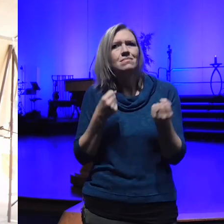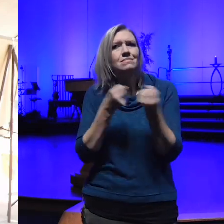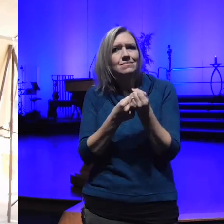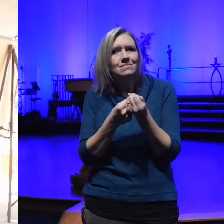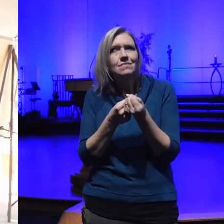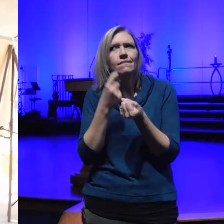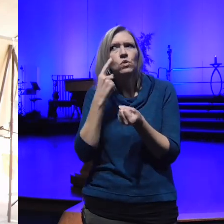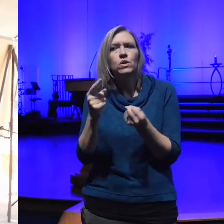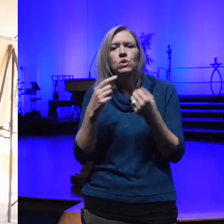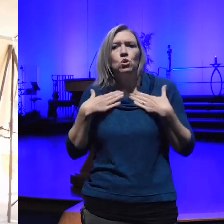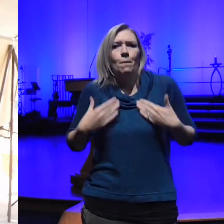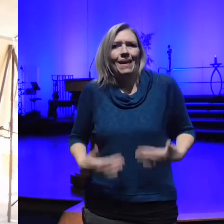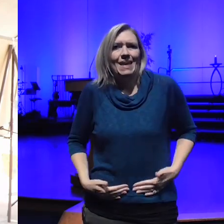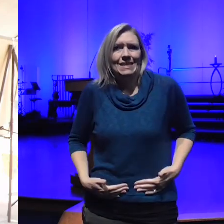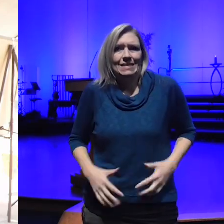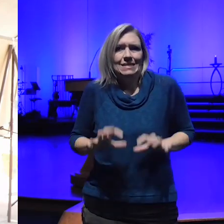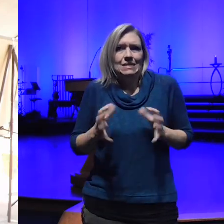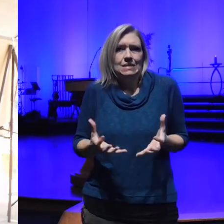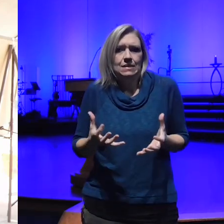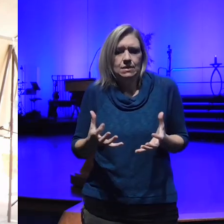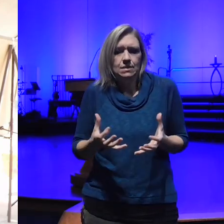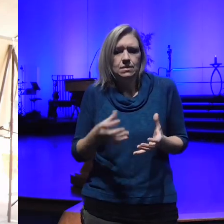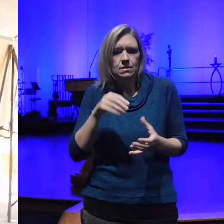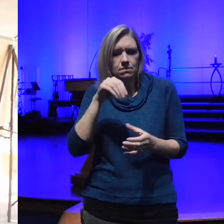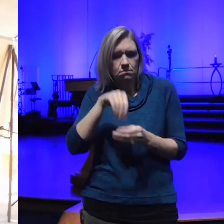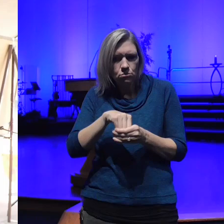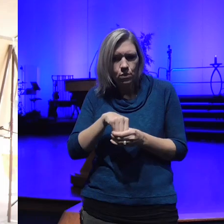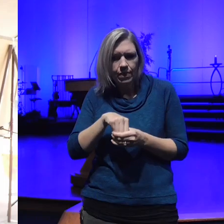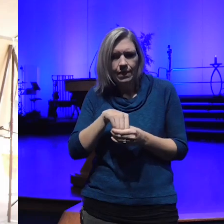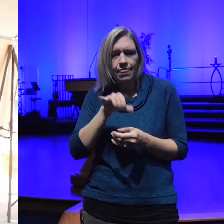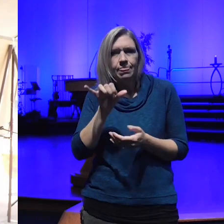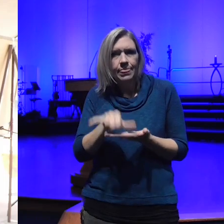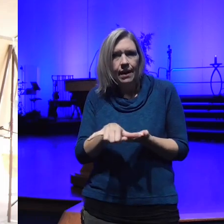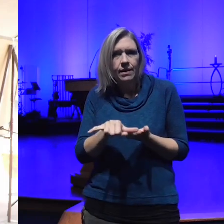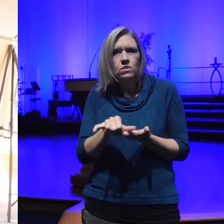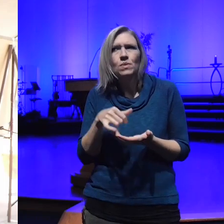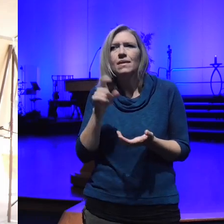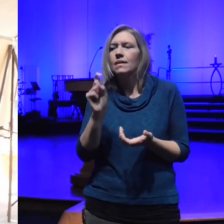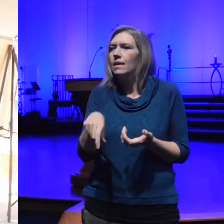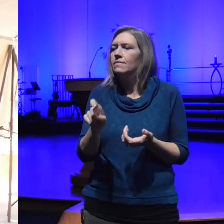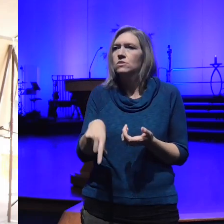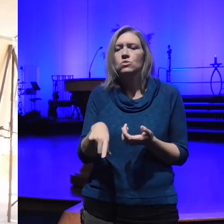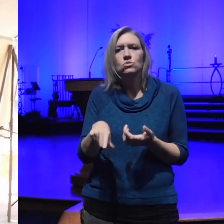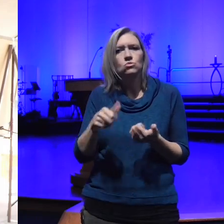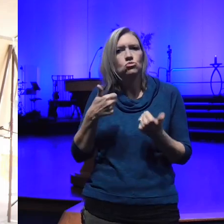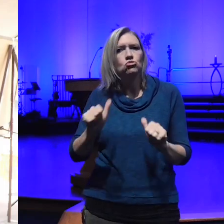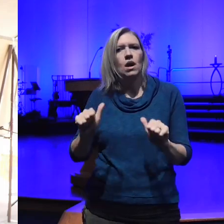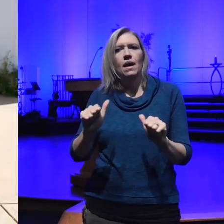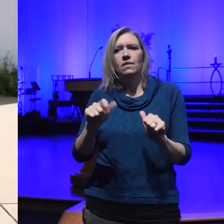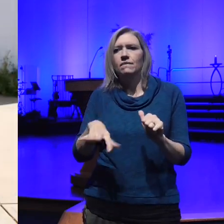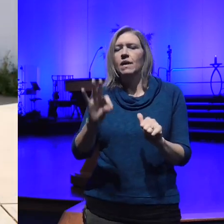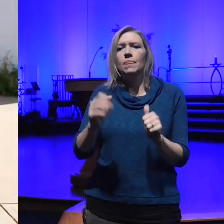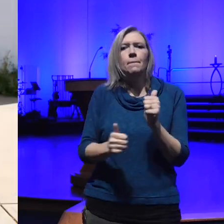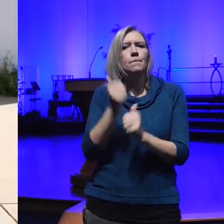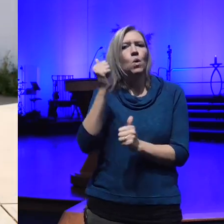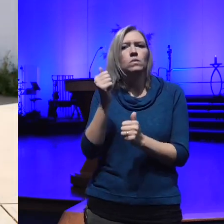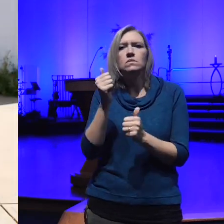and within that we we have to move for the most benevolent outcome for all people an enlightened